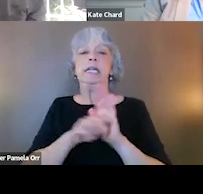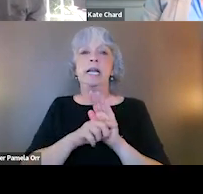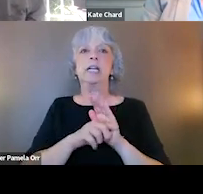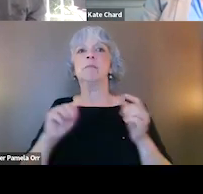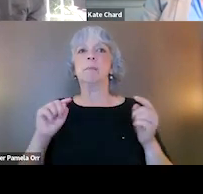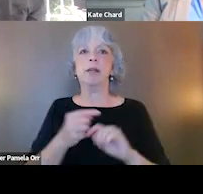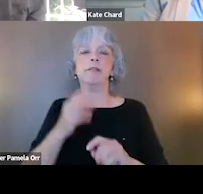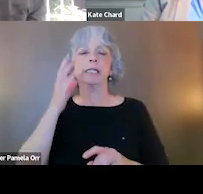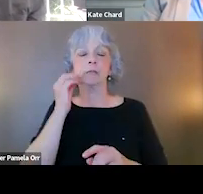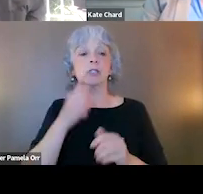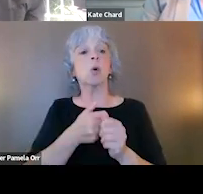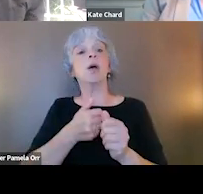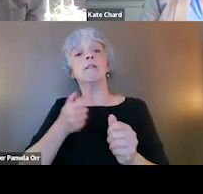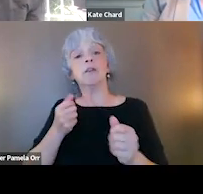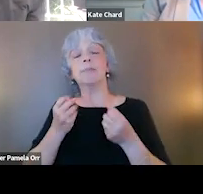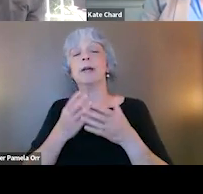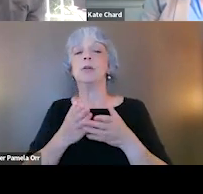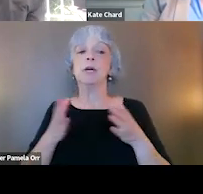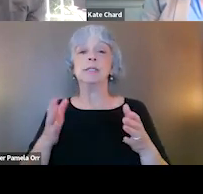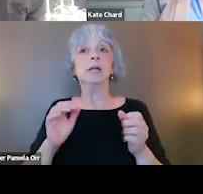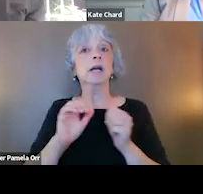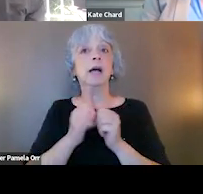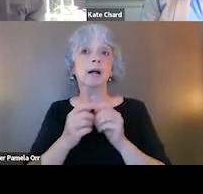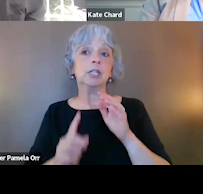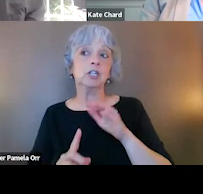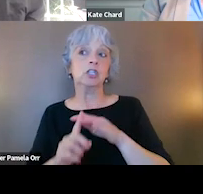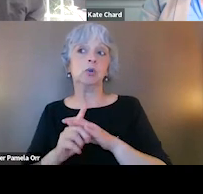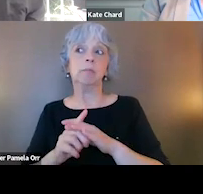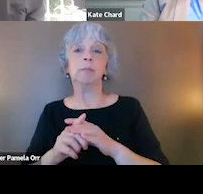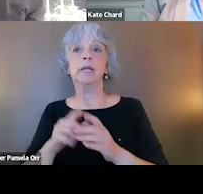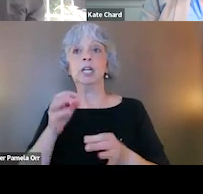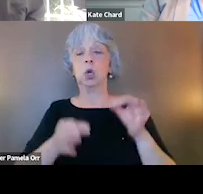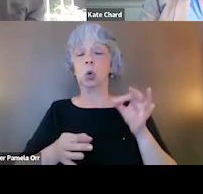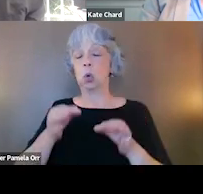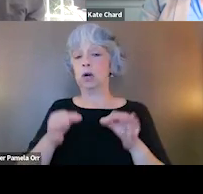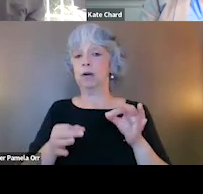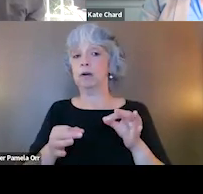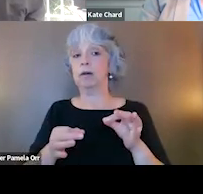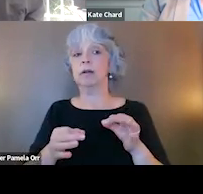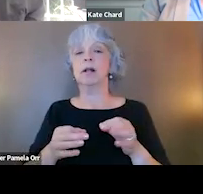And so we avoid in a lot of ways and how this might show up for veterans in treatment court settings is through things like missing court dates